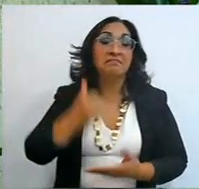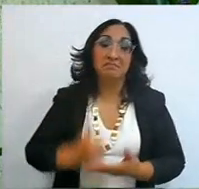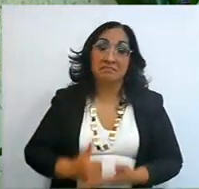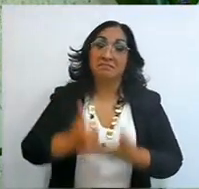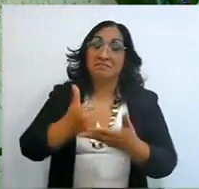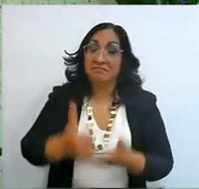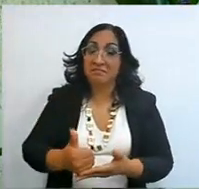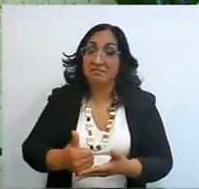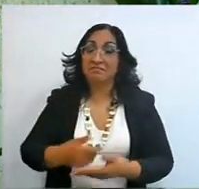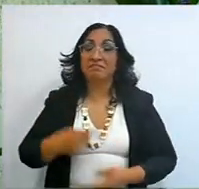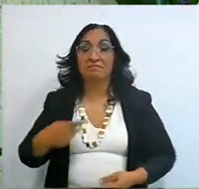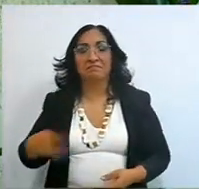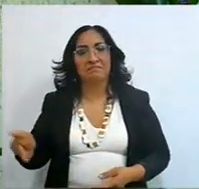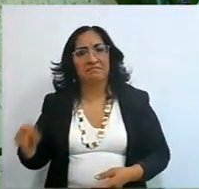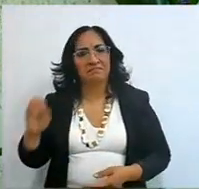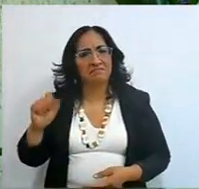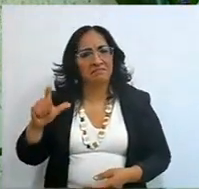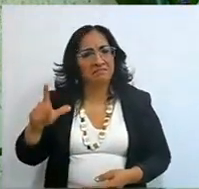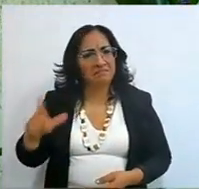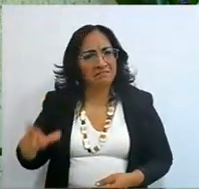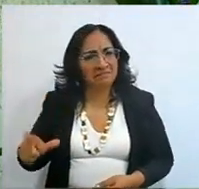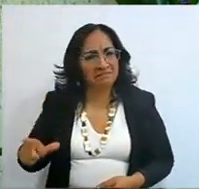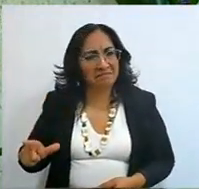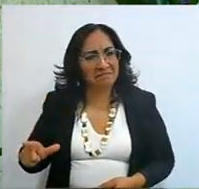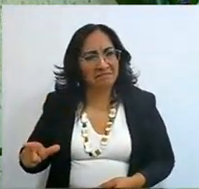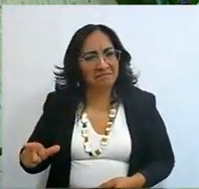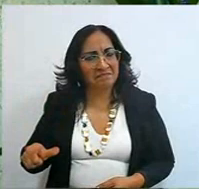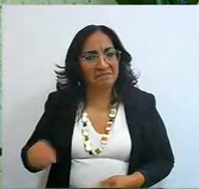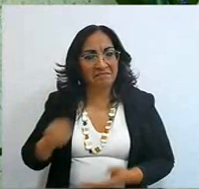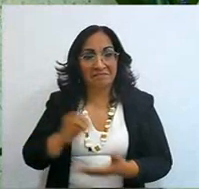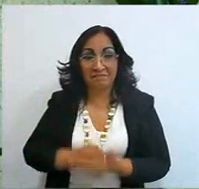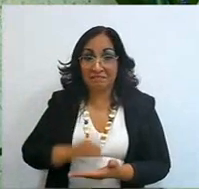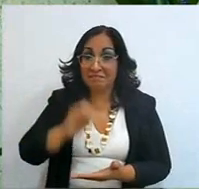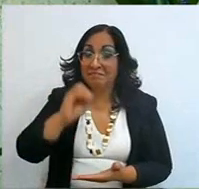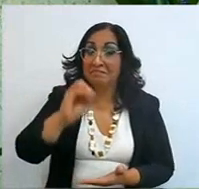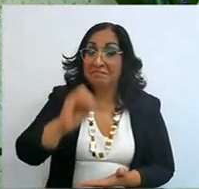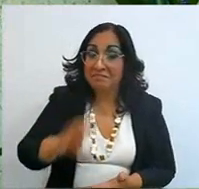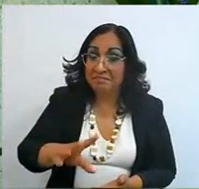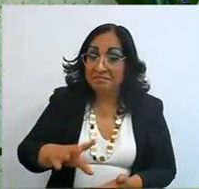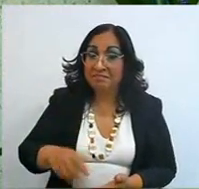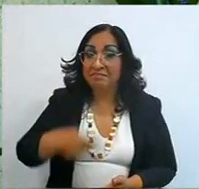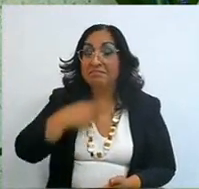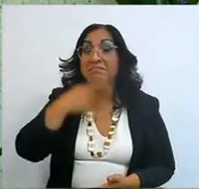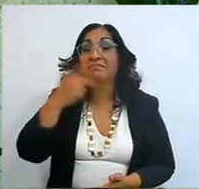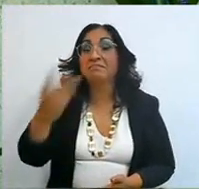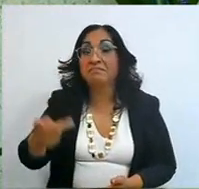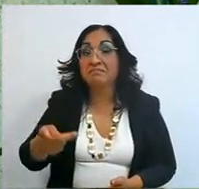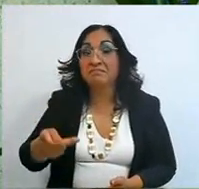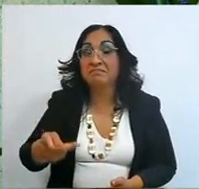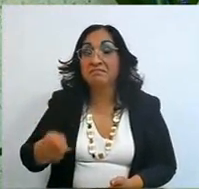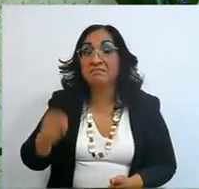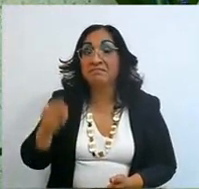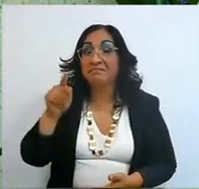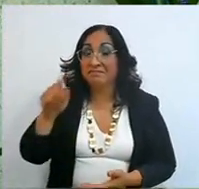and she is the one who sends the message on Mondays, she also takes it out,